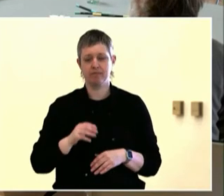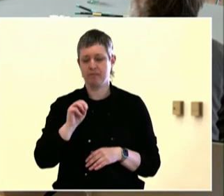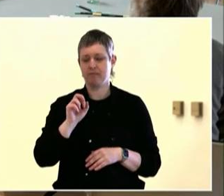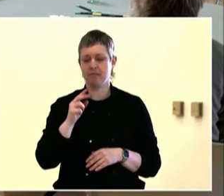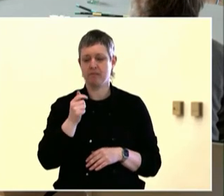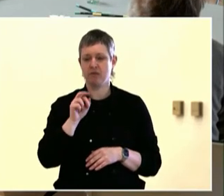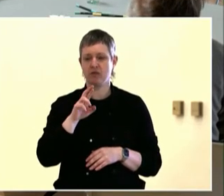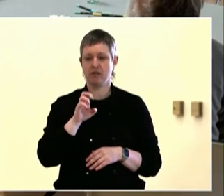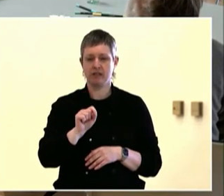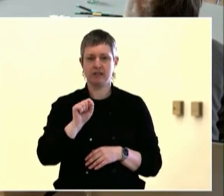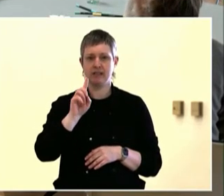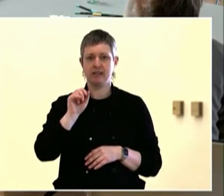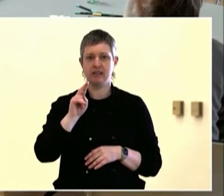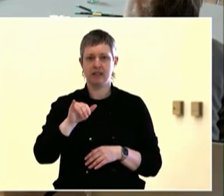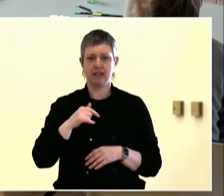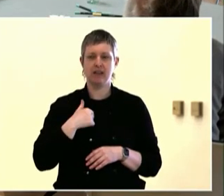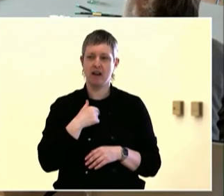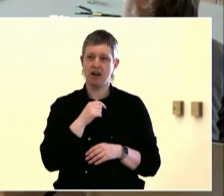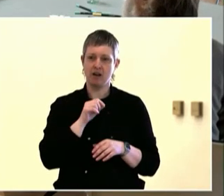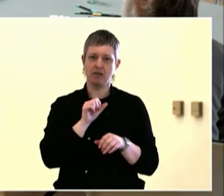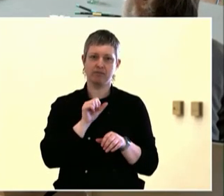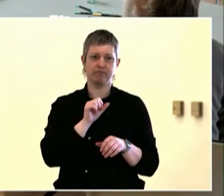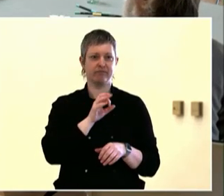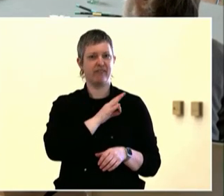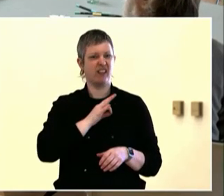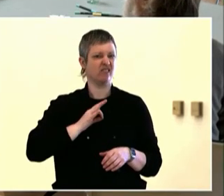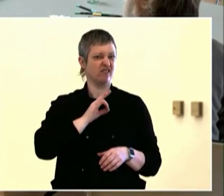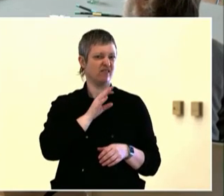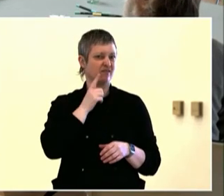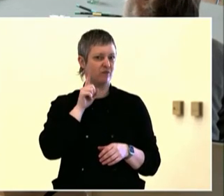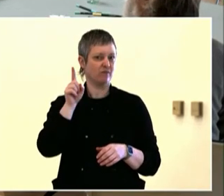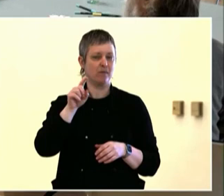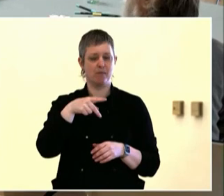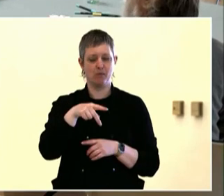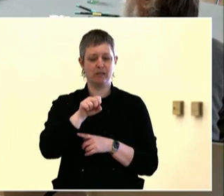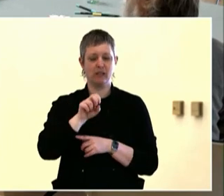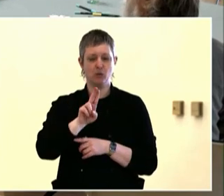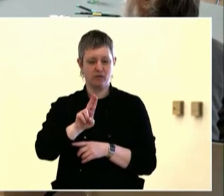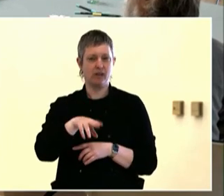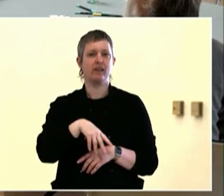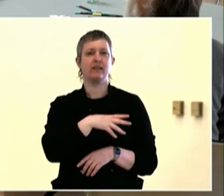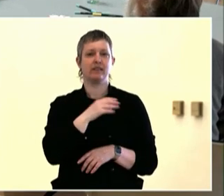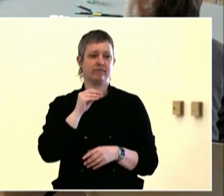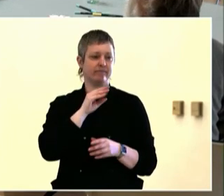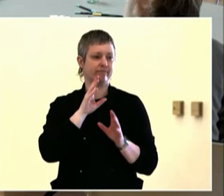does happen, and it takes patience, hard work, and persistence.